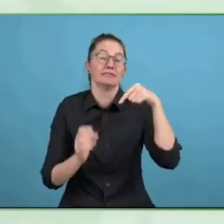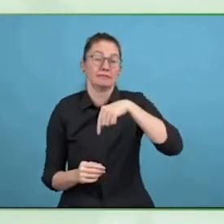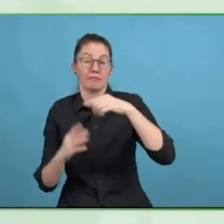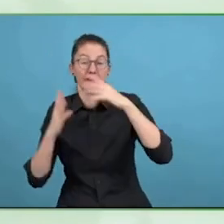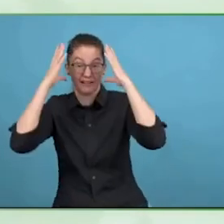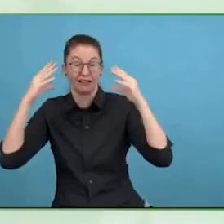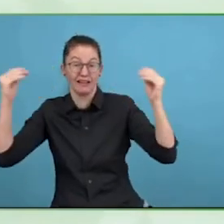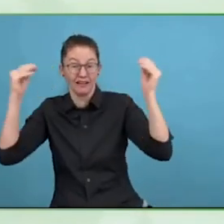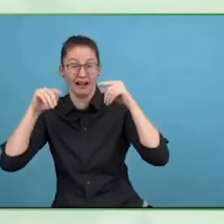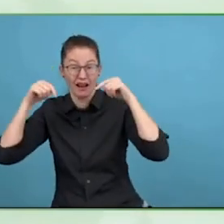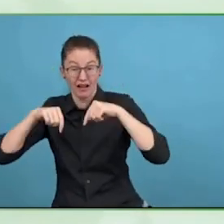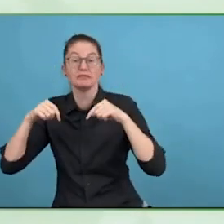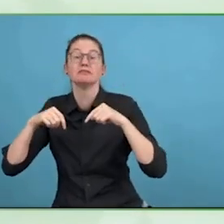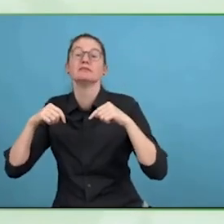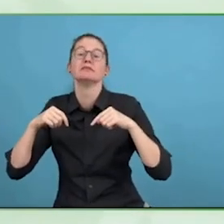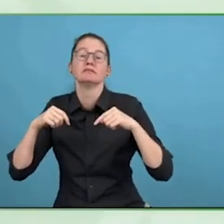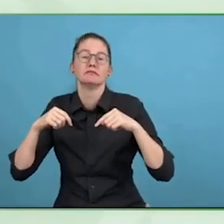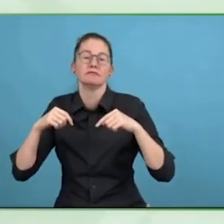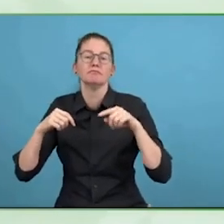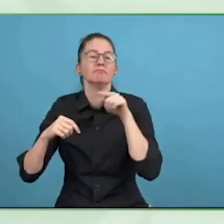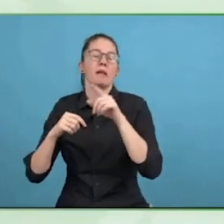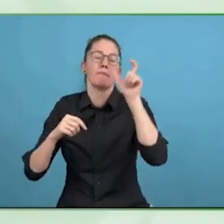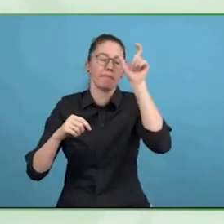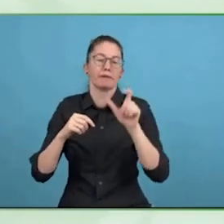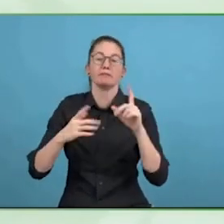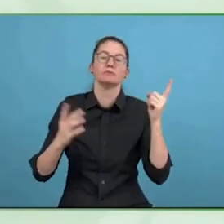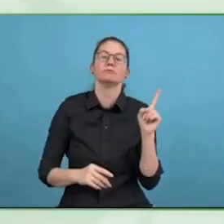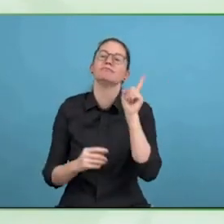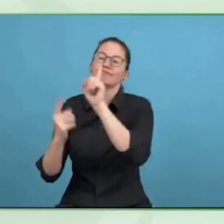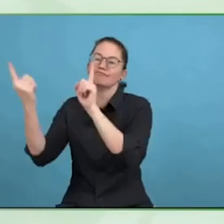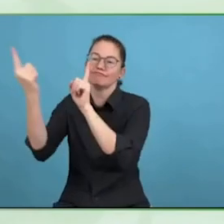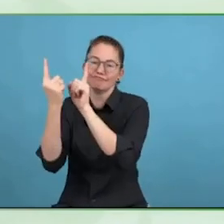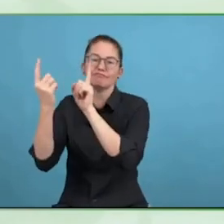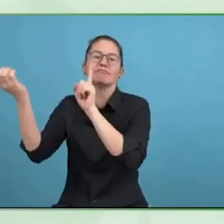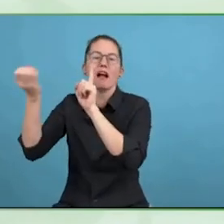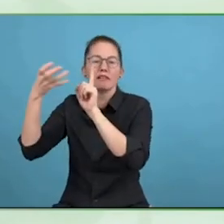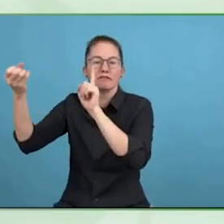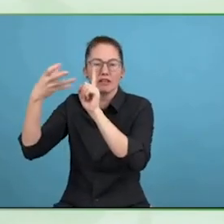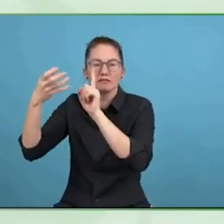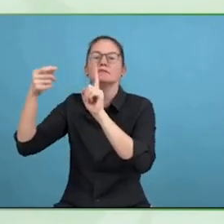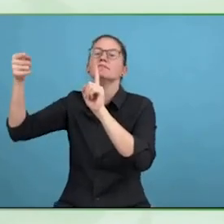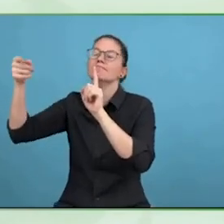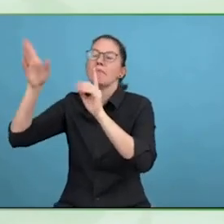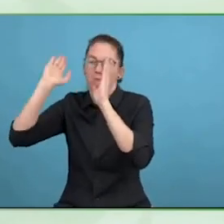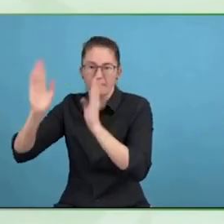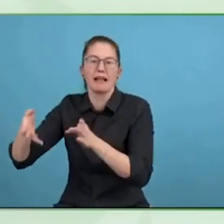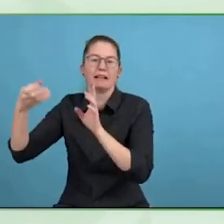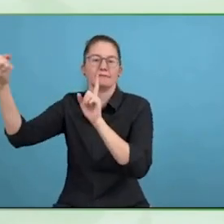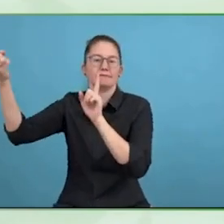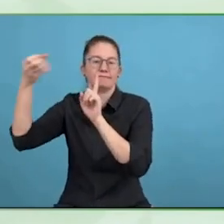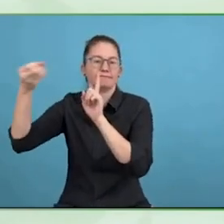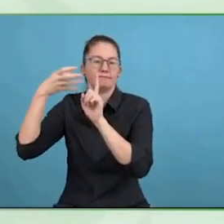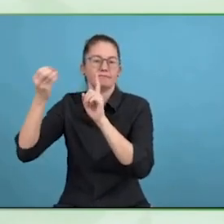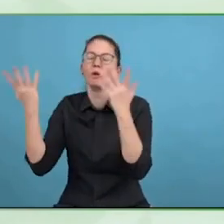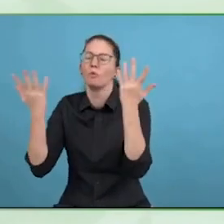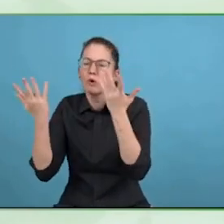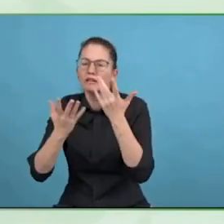how to ask questions, to understand the financial products, and maybe that is something we can include in accessibility, as